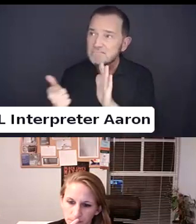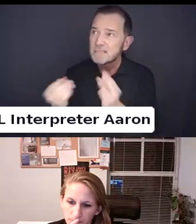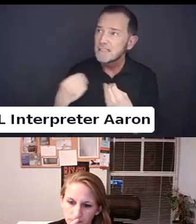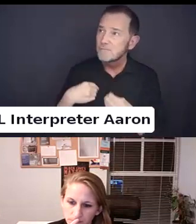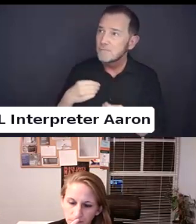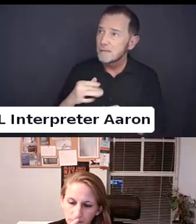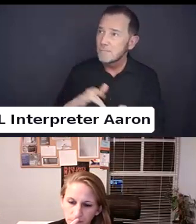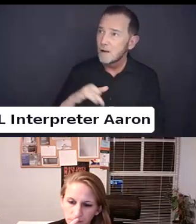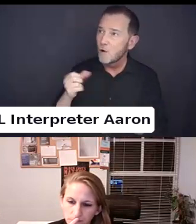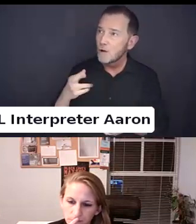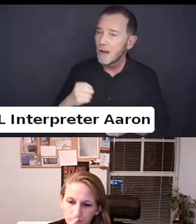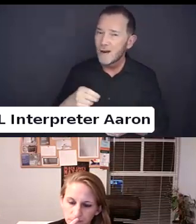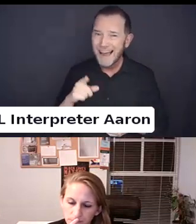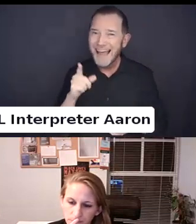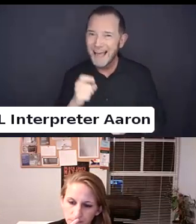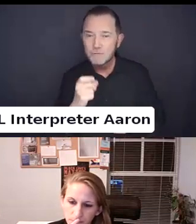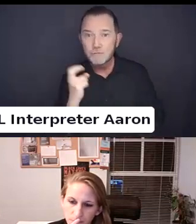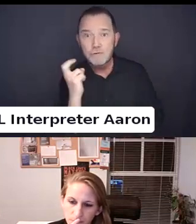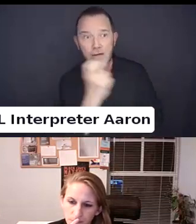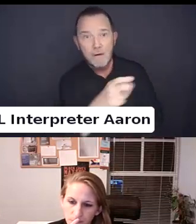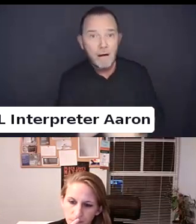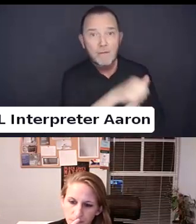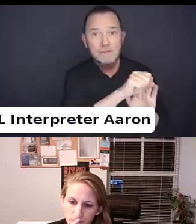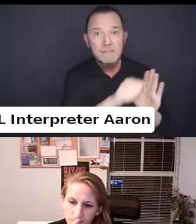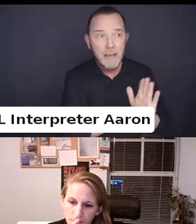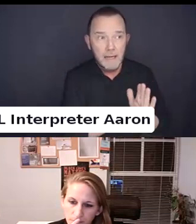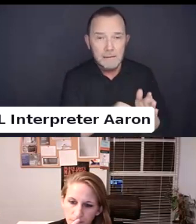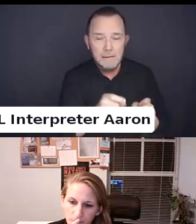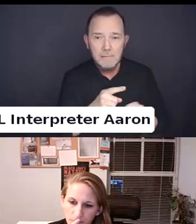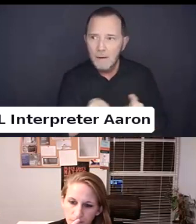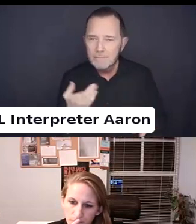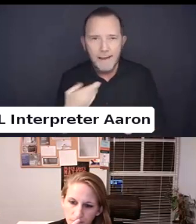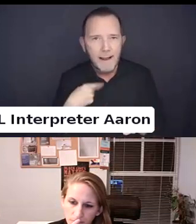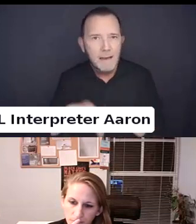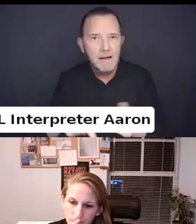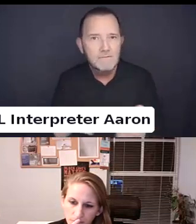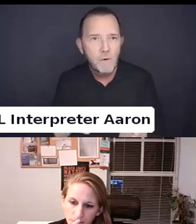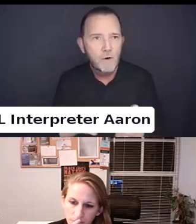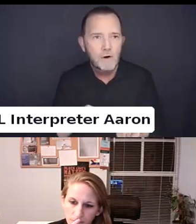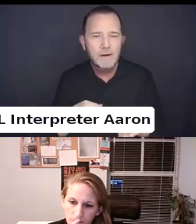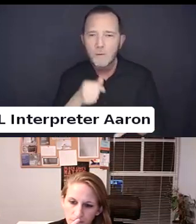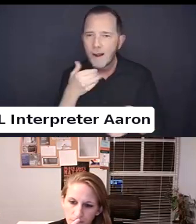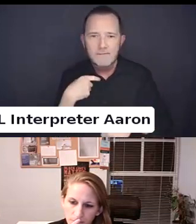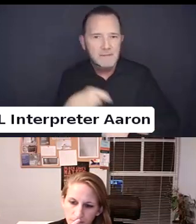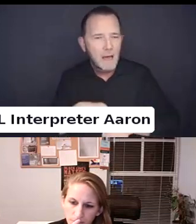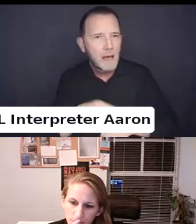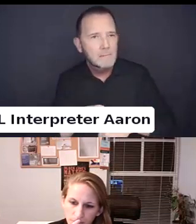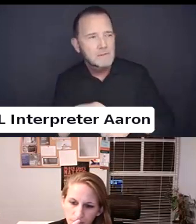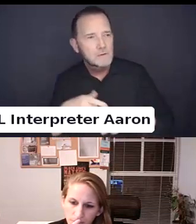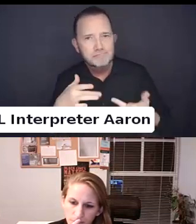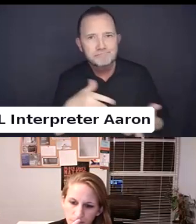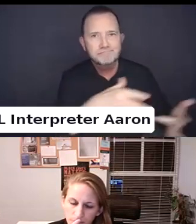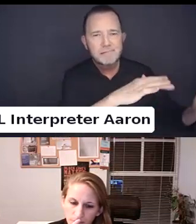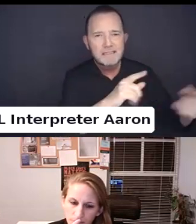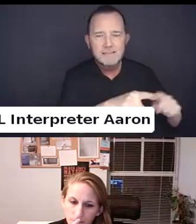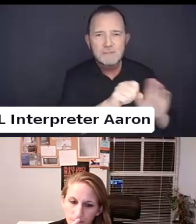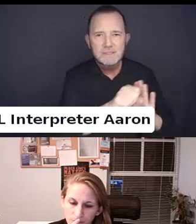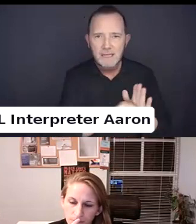And so we are trying to brainstorm and figure out how to support people in their travel